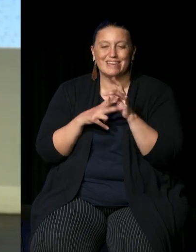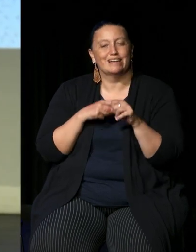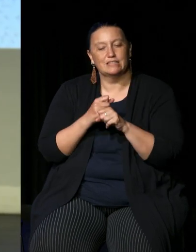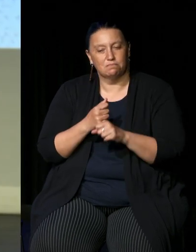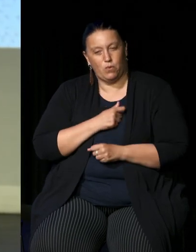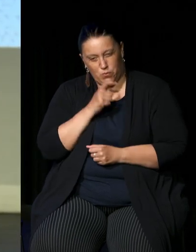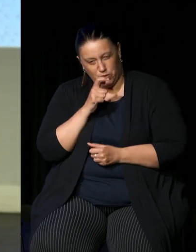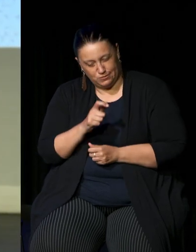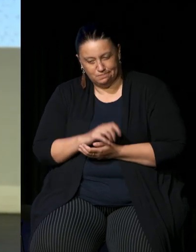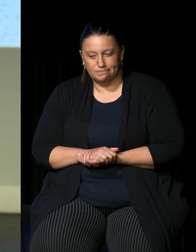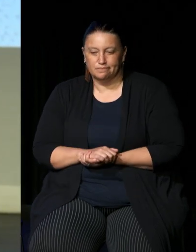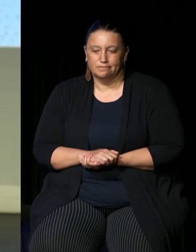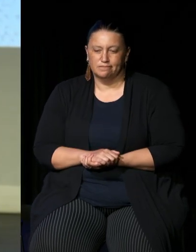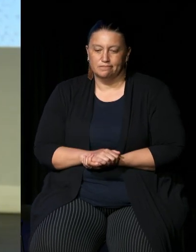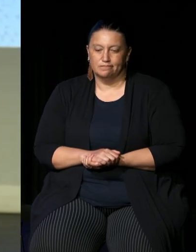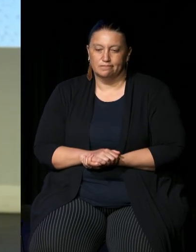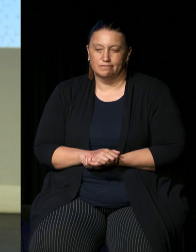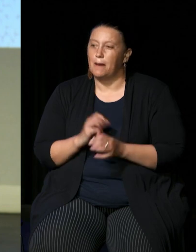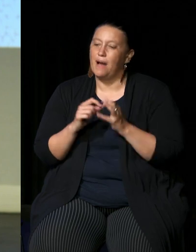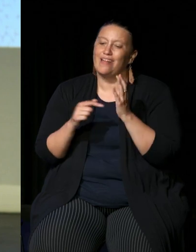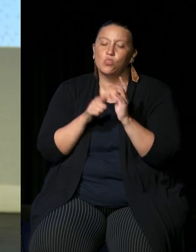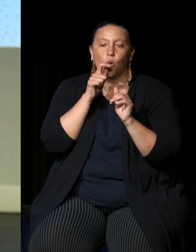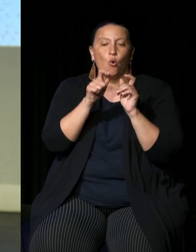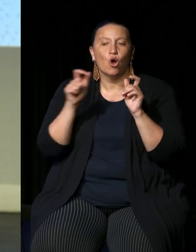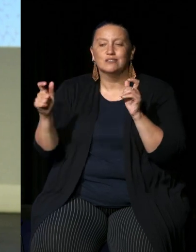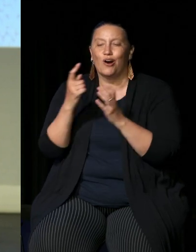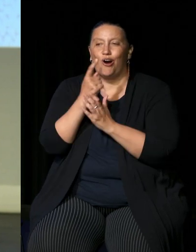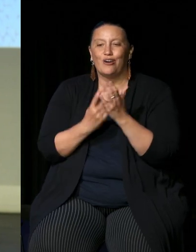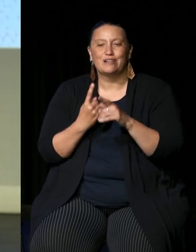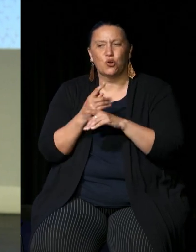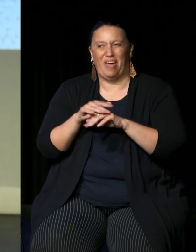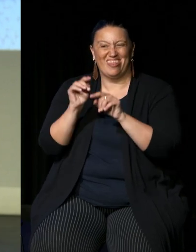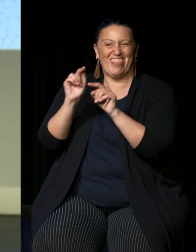um but the words don't necessarily just speak about that moment to me because they speak about